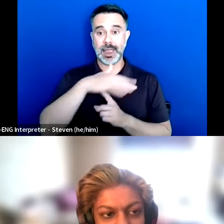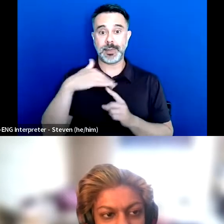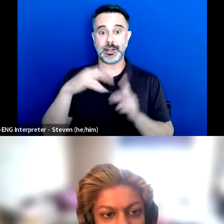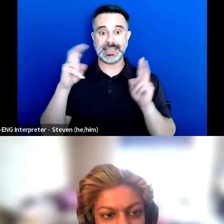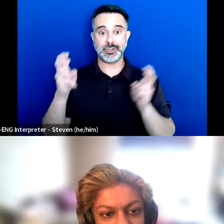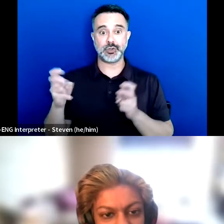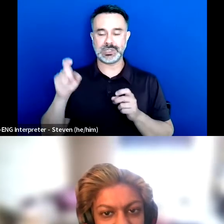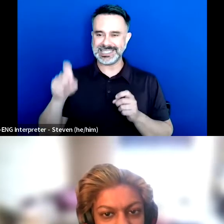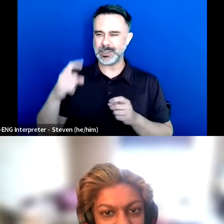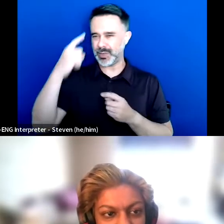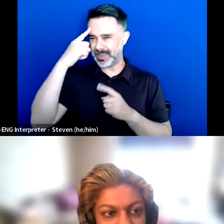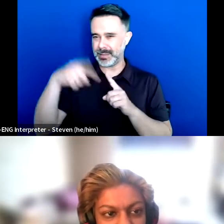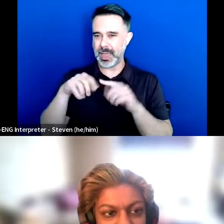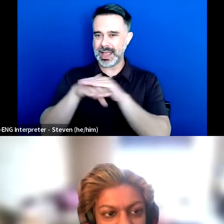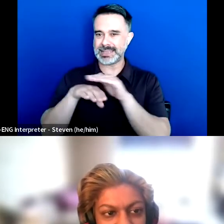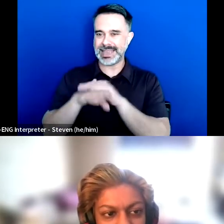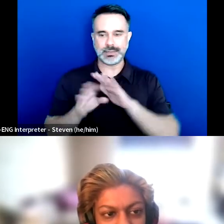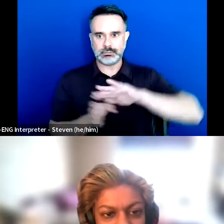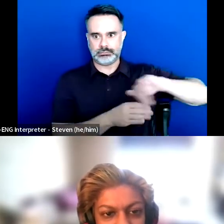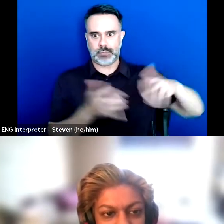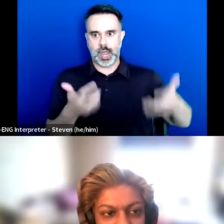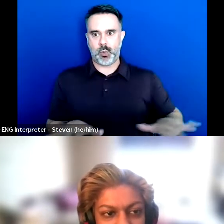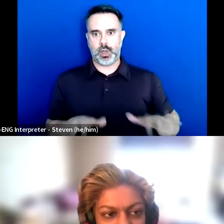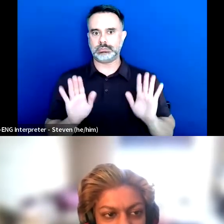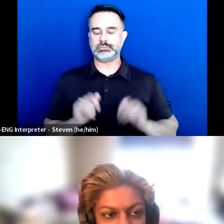about access for disabled people, et cetera, et cetera.